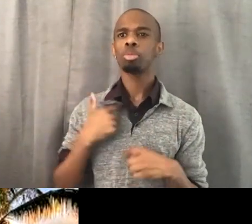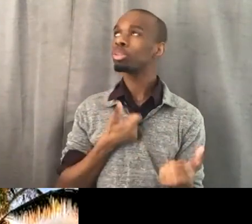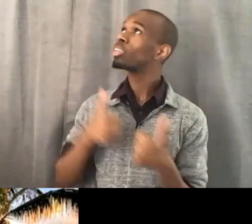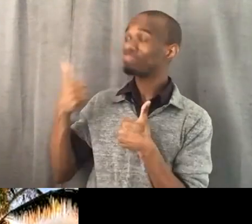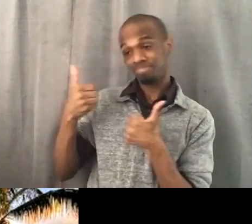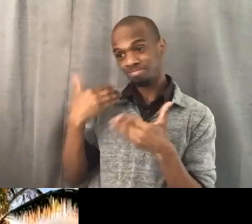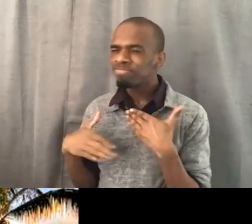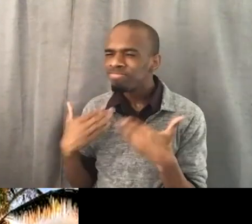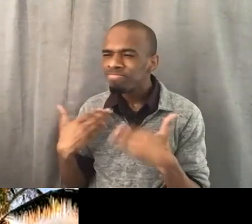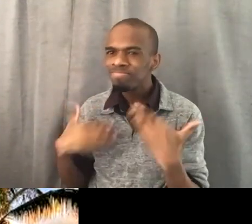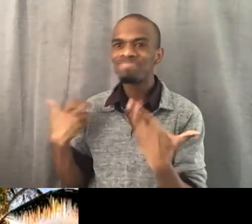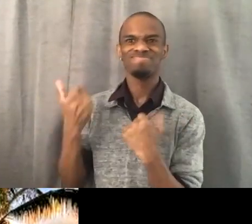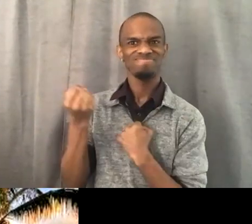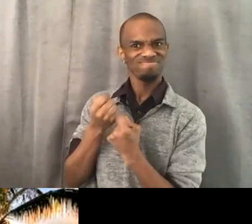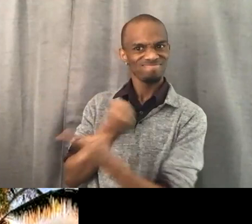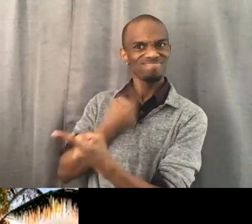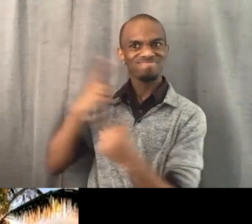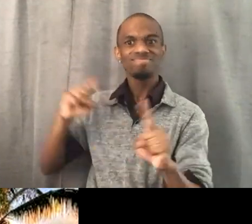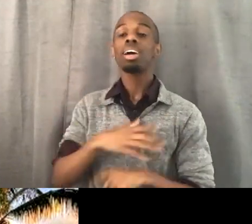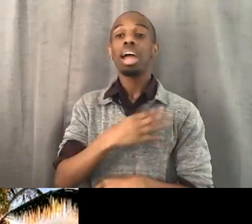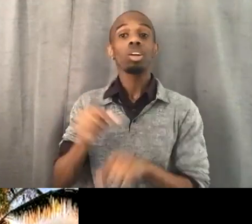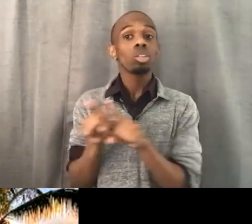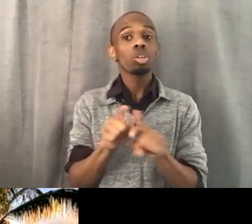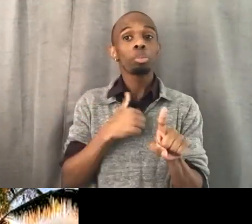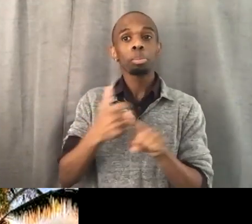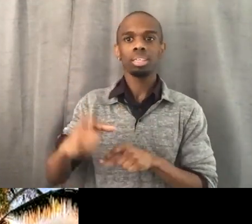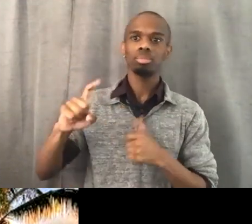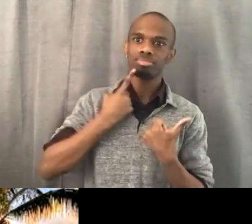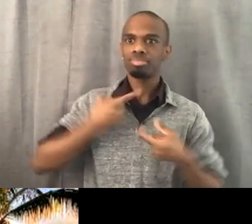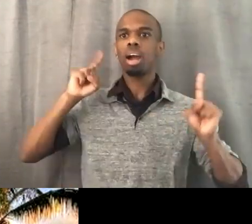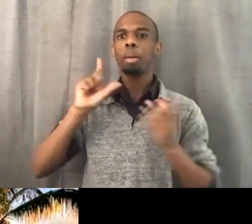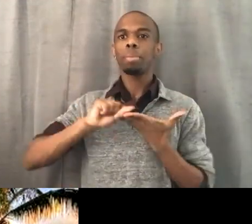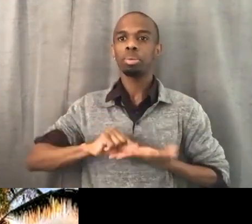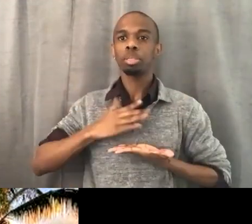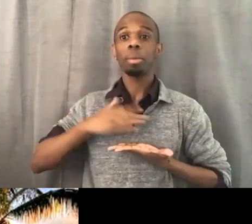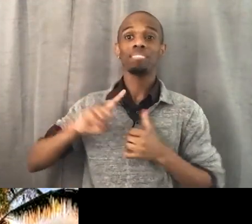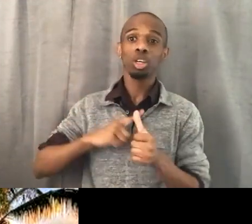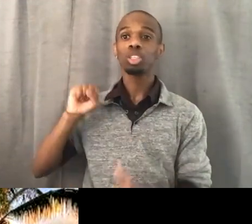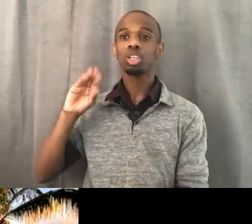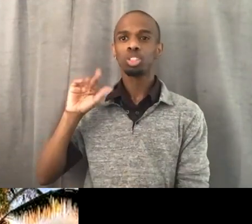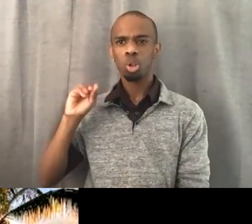to publish my first solo article. And what's significant about this, I was going back and forth with the editor.